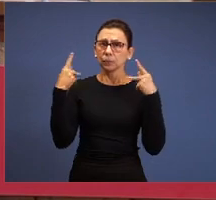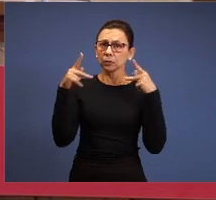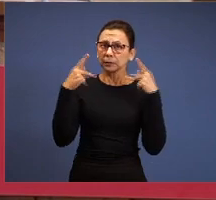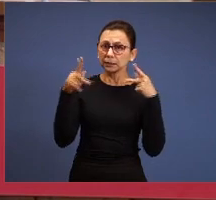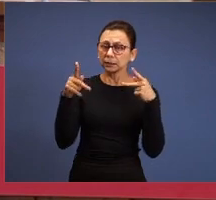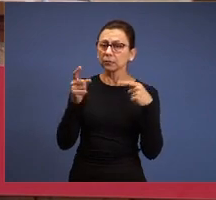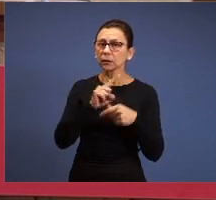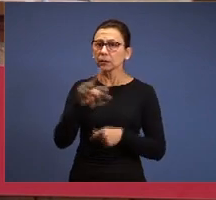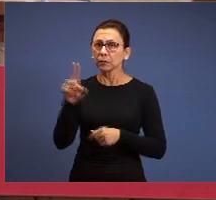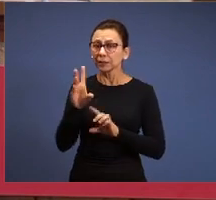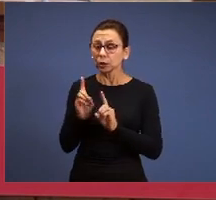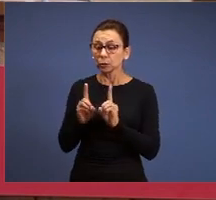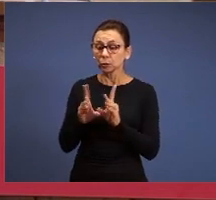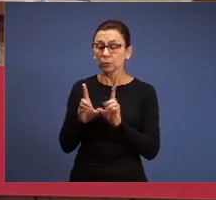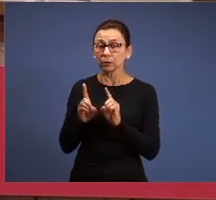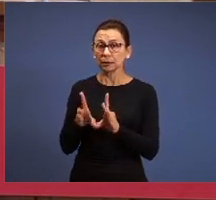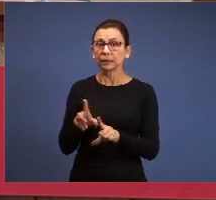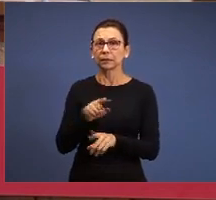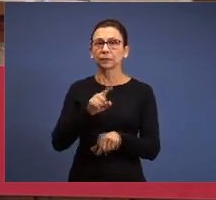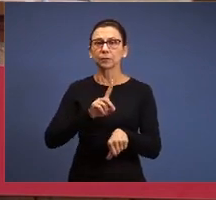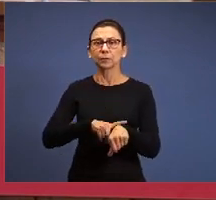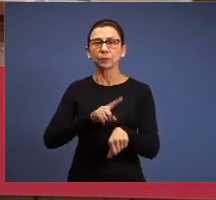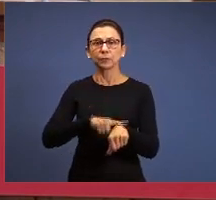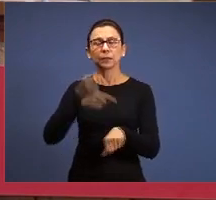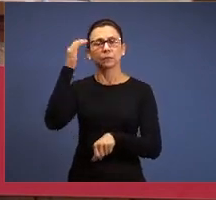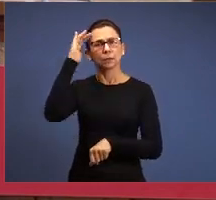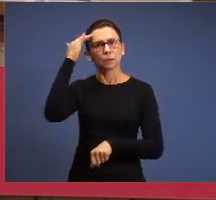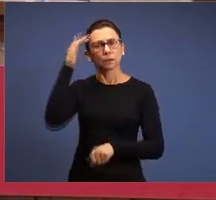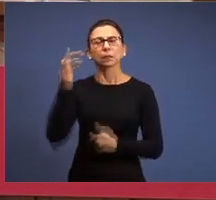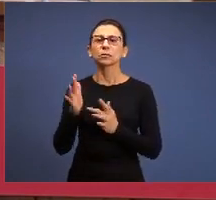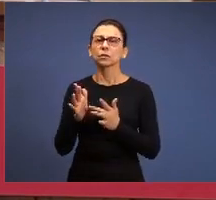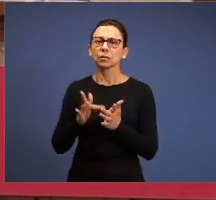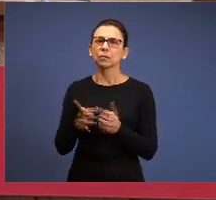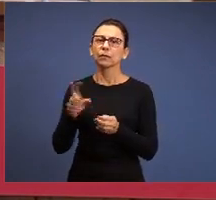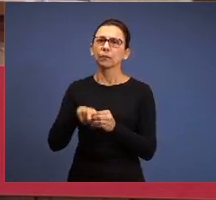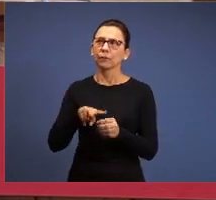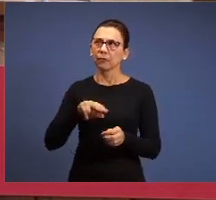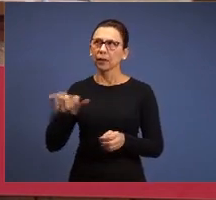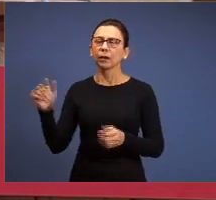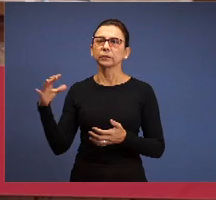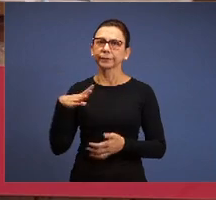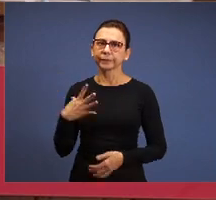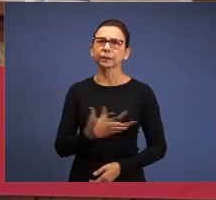we’re living, what matters, Jesus comes, Jesus will save, Jesus saves, well;